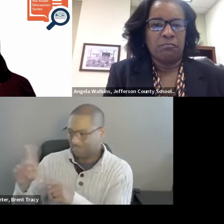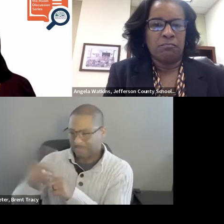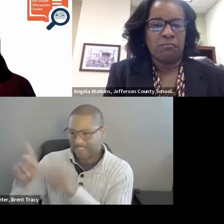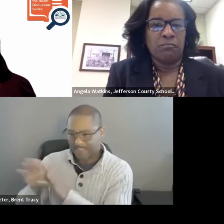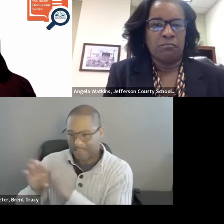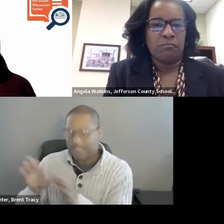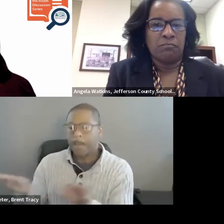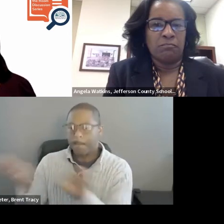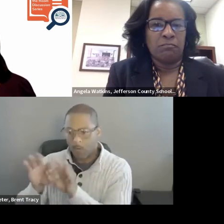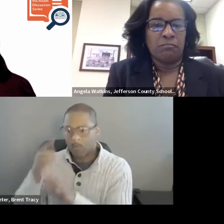In Implementation Science,